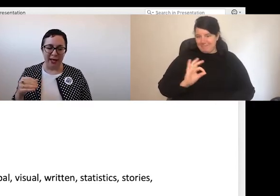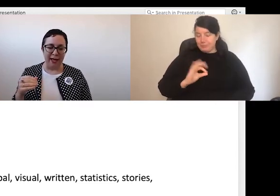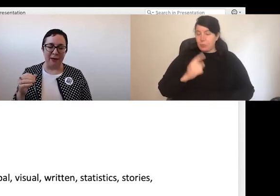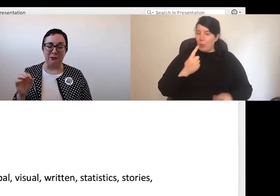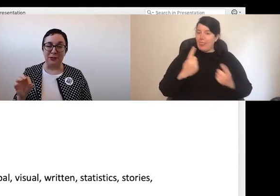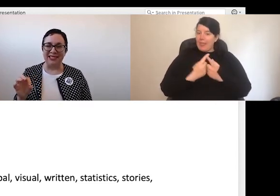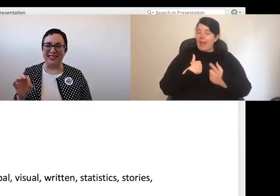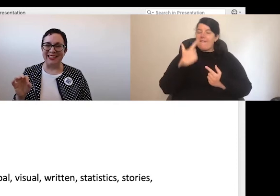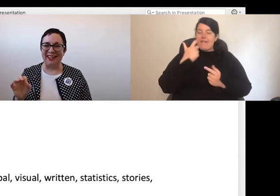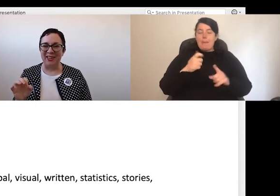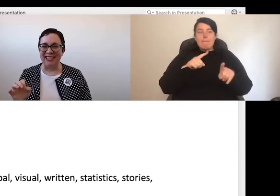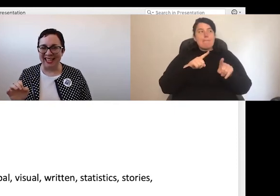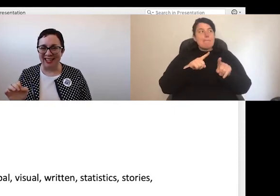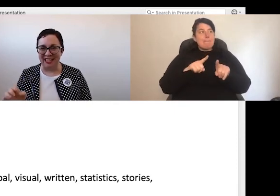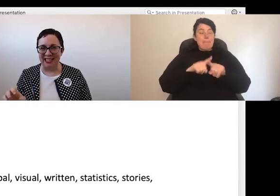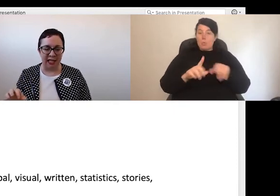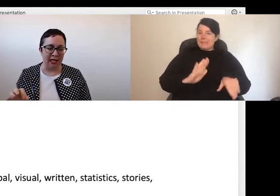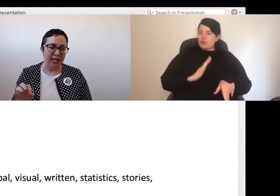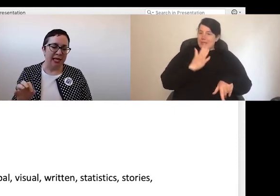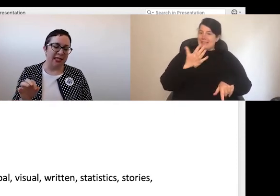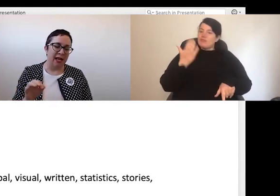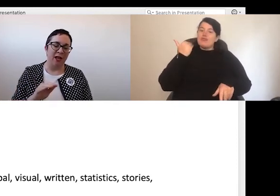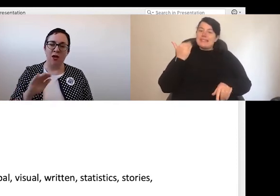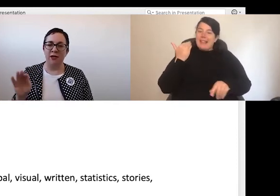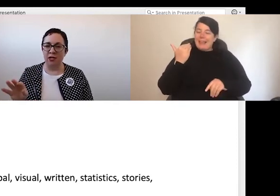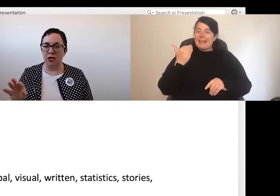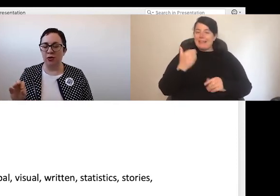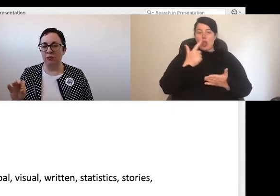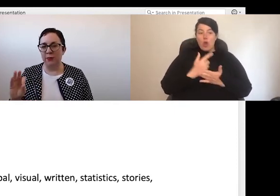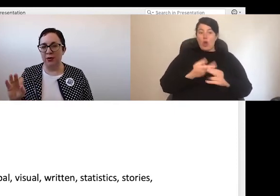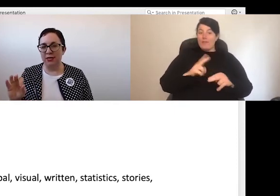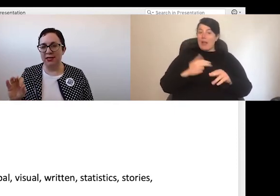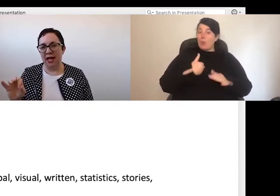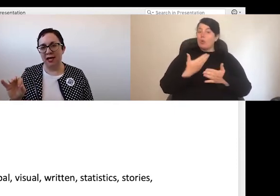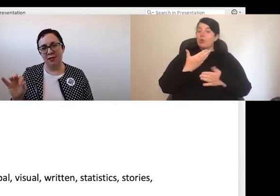found most fascinating, recently, is that a lot of our new remote and